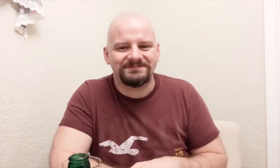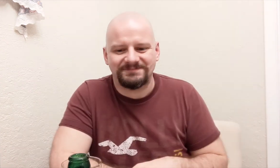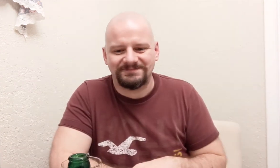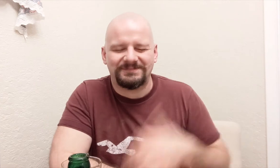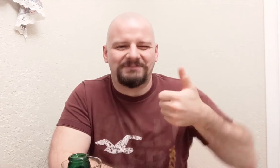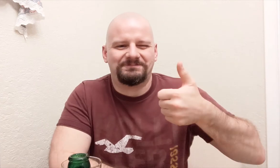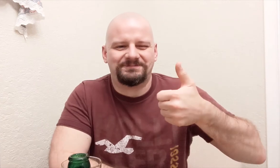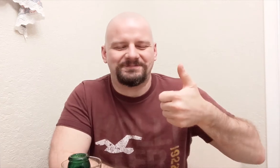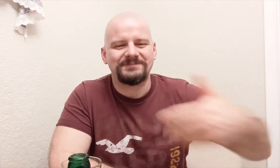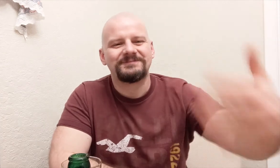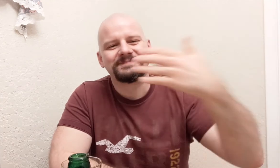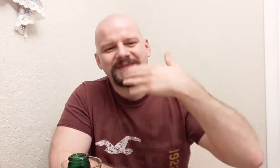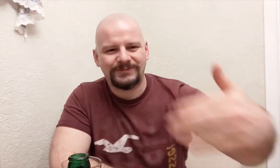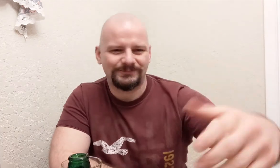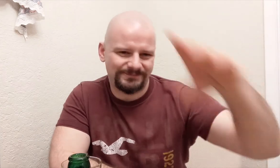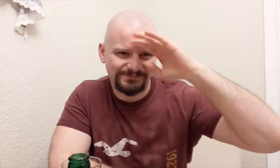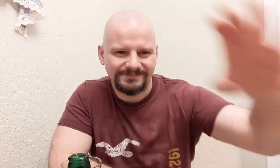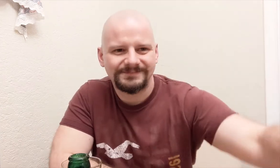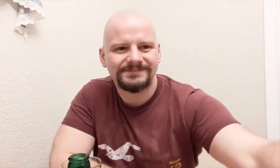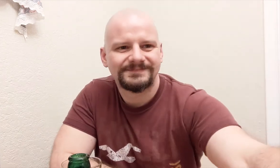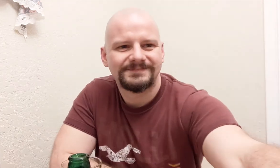Allright, thank you and cheers.